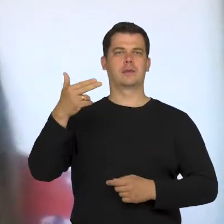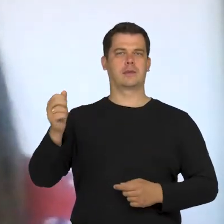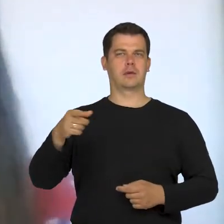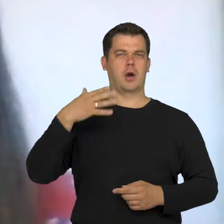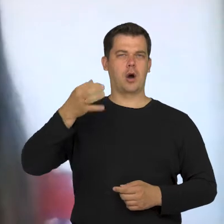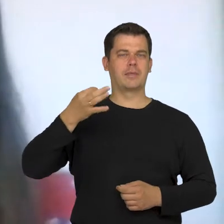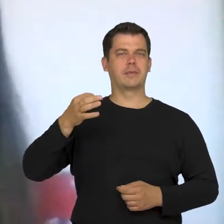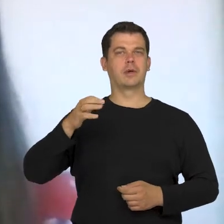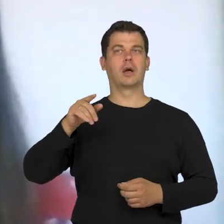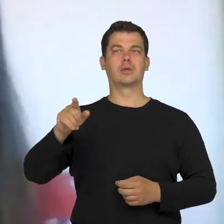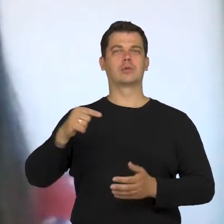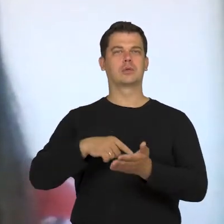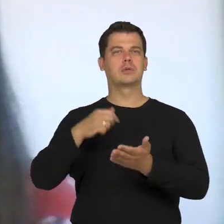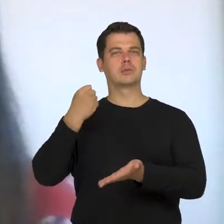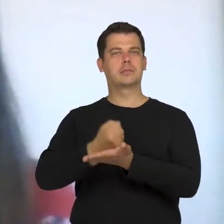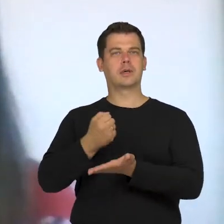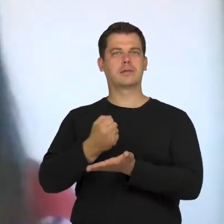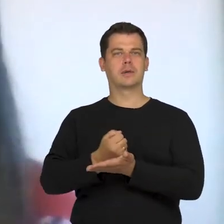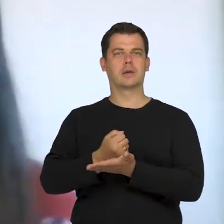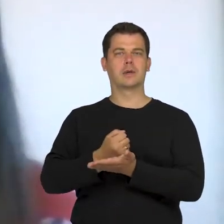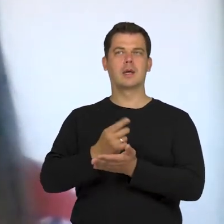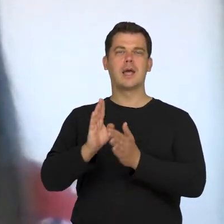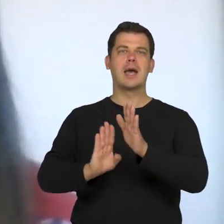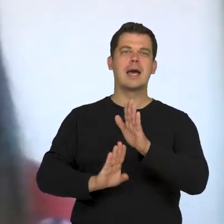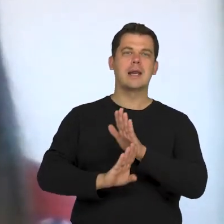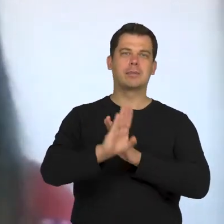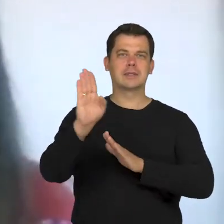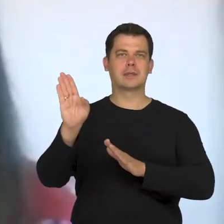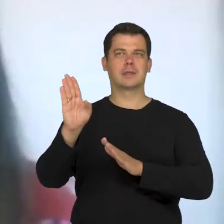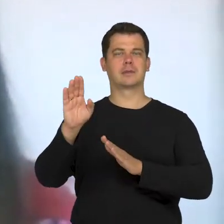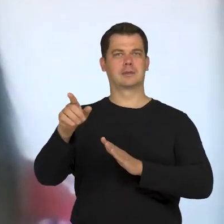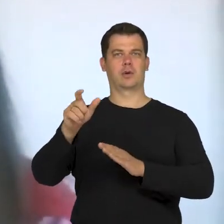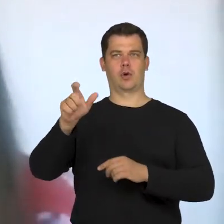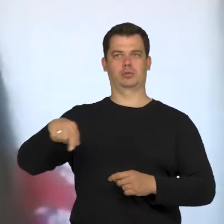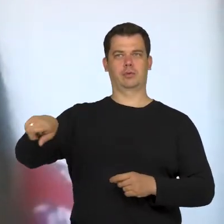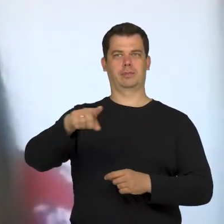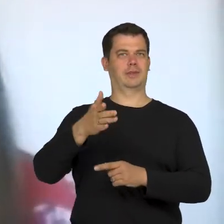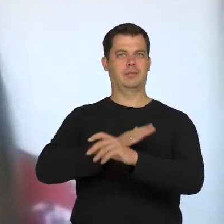i.e. the representation of people with disabilities